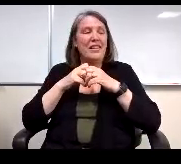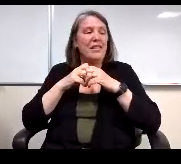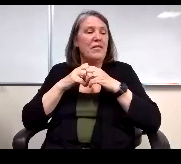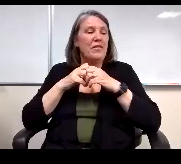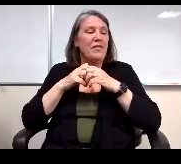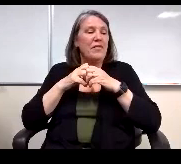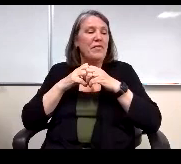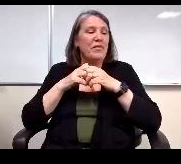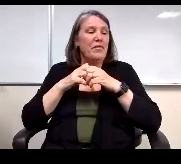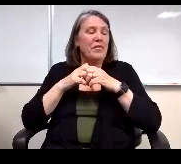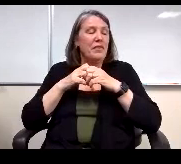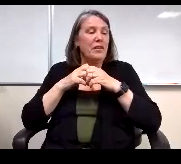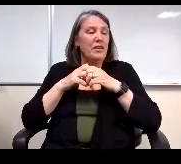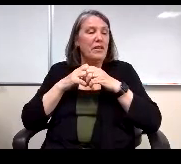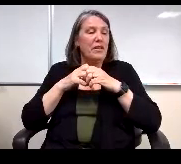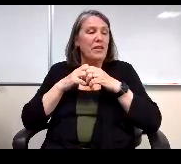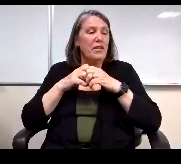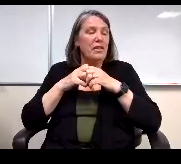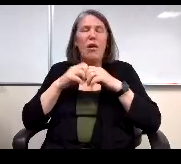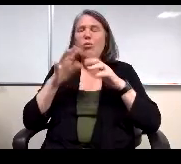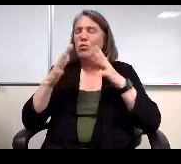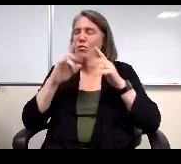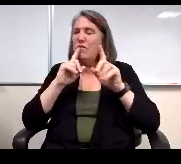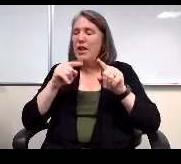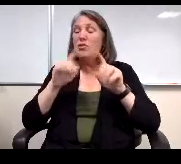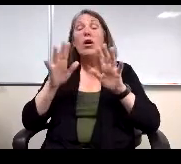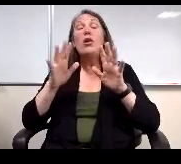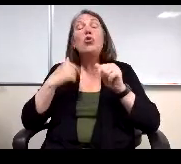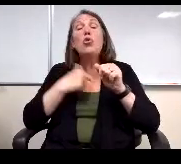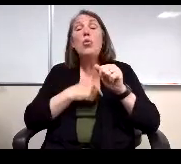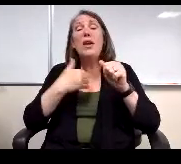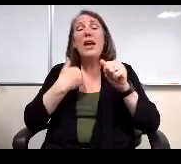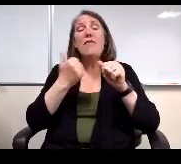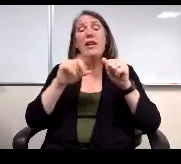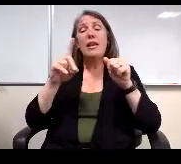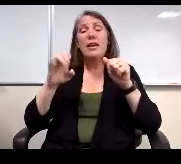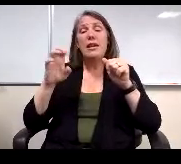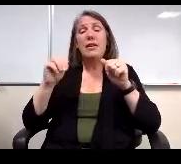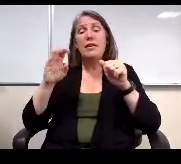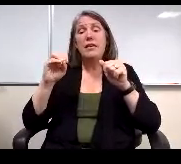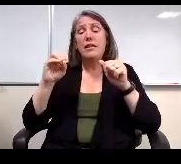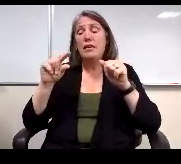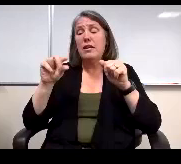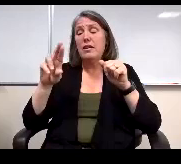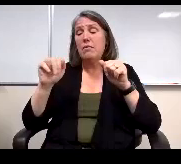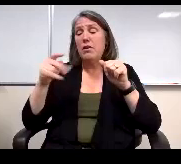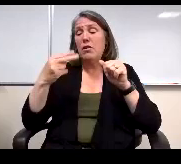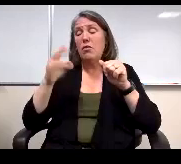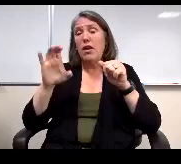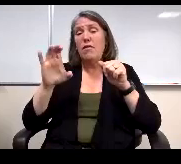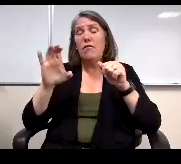When no, you answered that already, do we have any demographic data? You know? What ethnicities, male, female, that sort of thing?